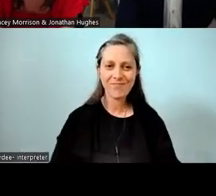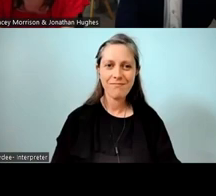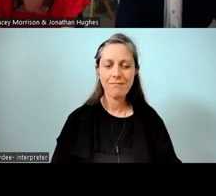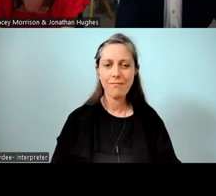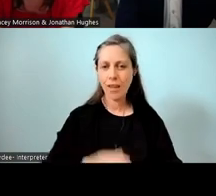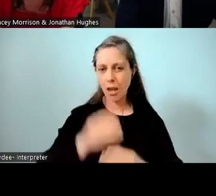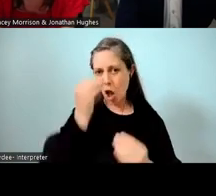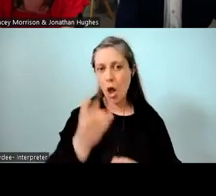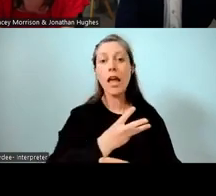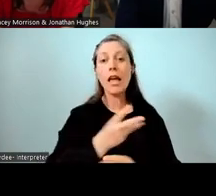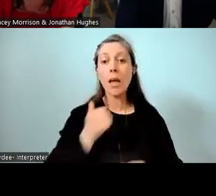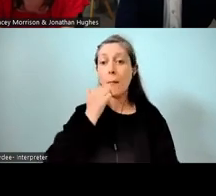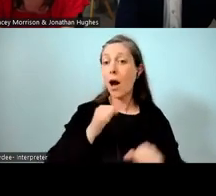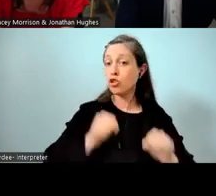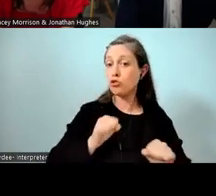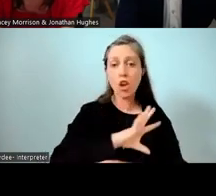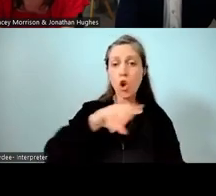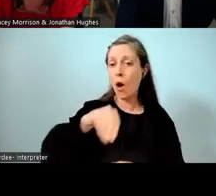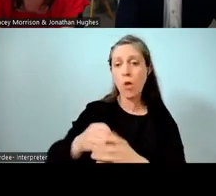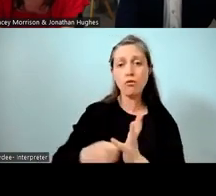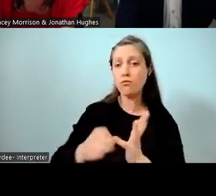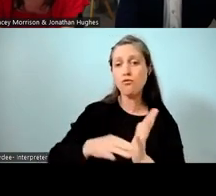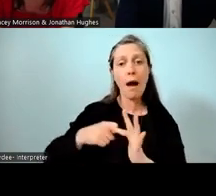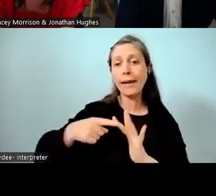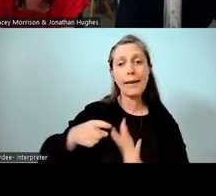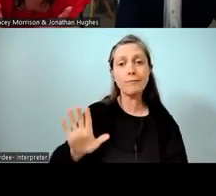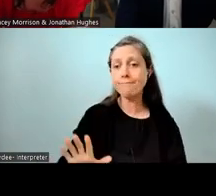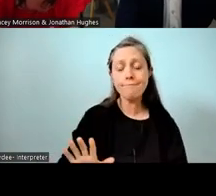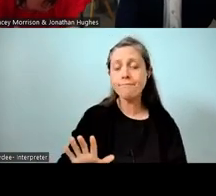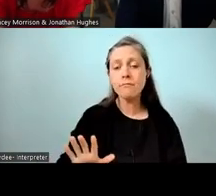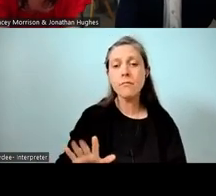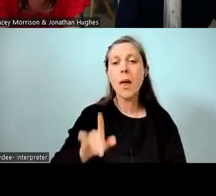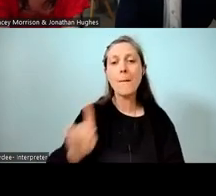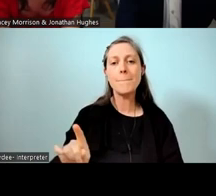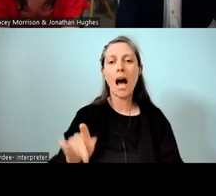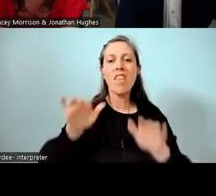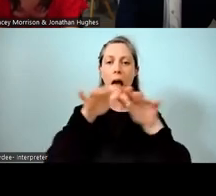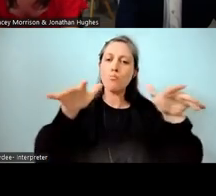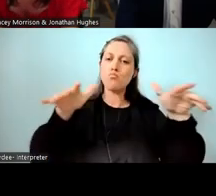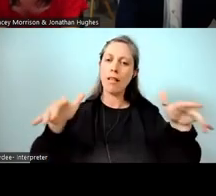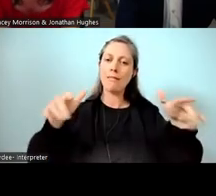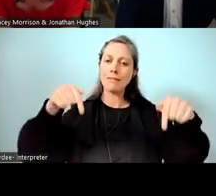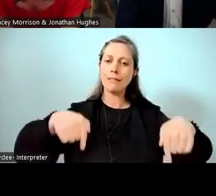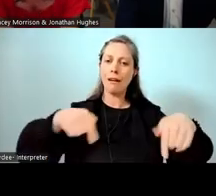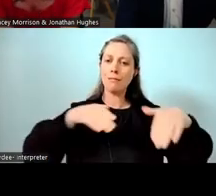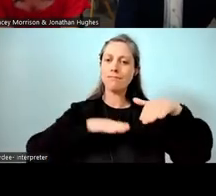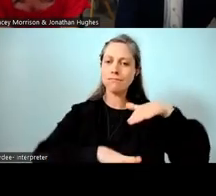who are not in the rumaki as well, but obviously they are umbrellaed here as well, and part of our consideration.